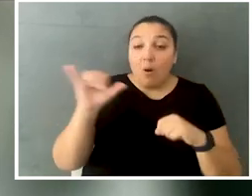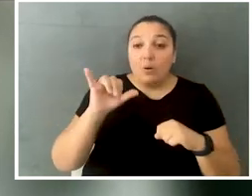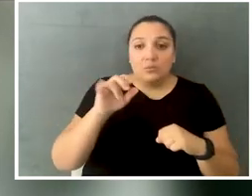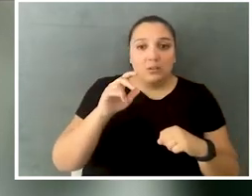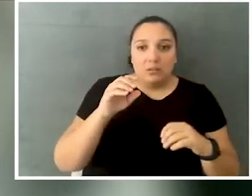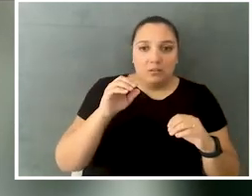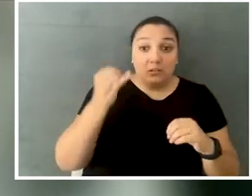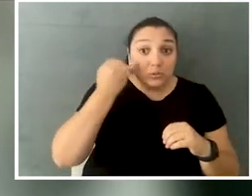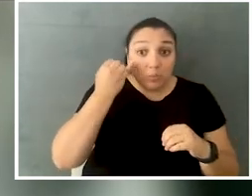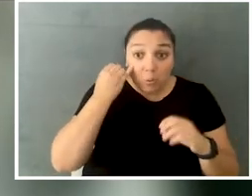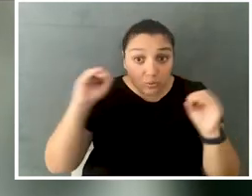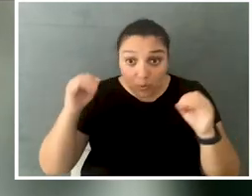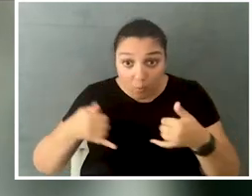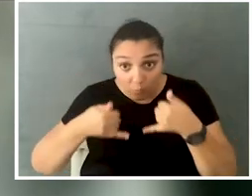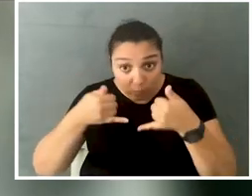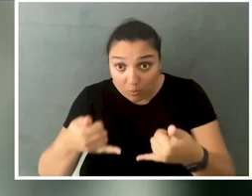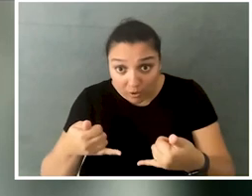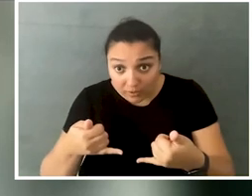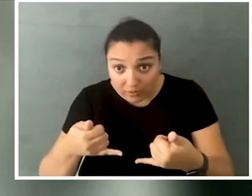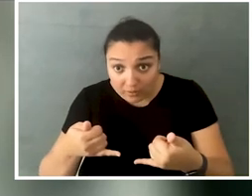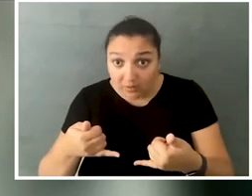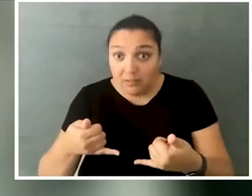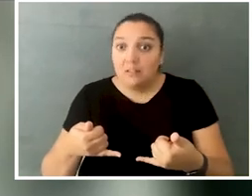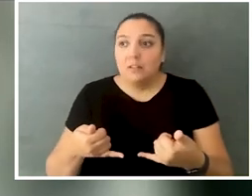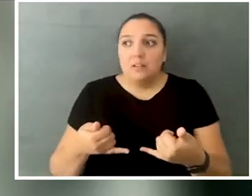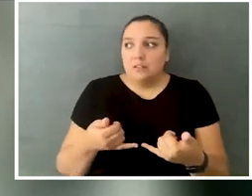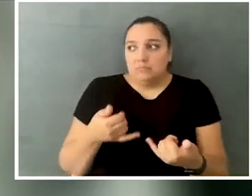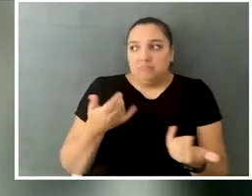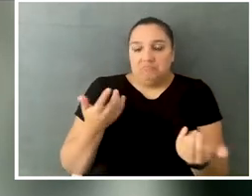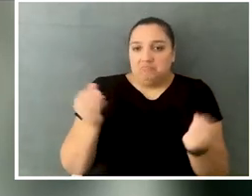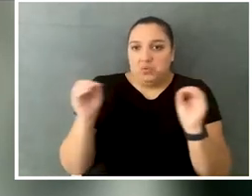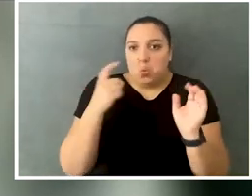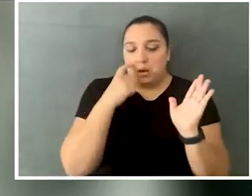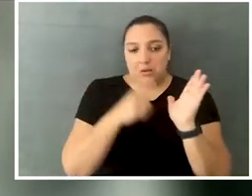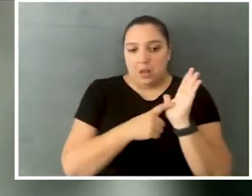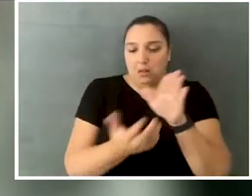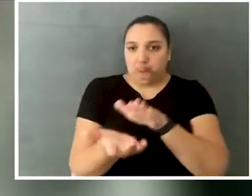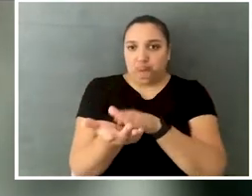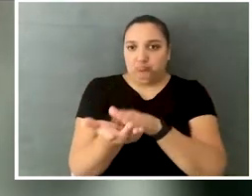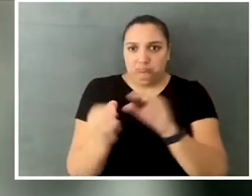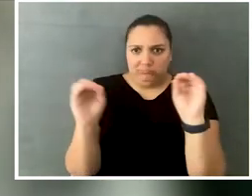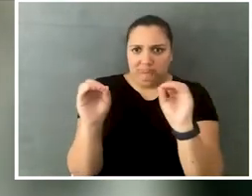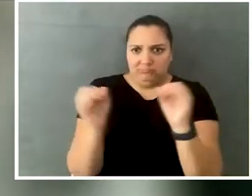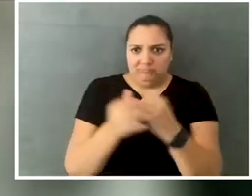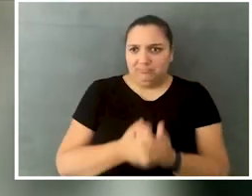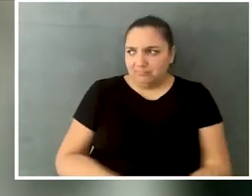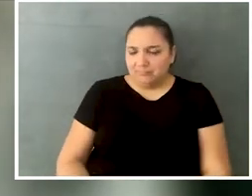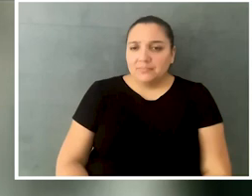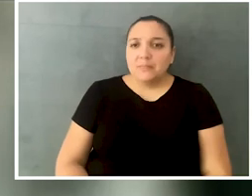but also, without the award, those are sort of things that aren't really acknowledged, you know? There isn't really a space,